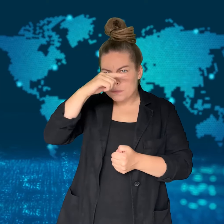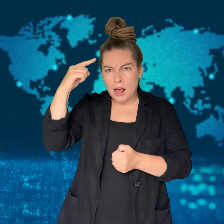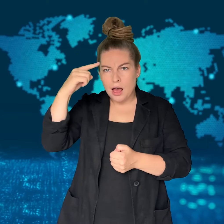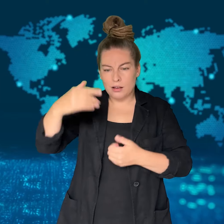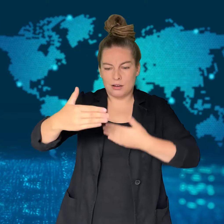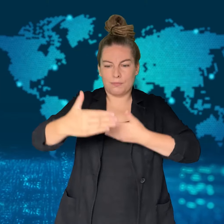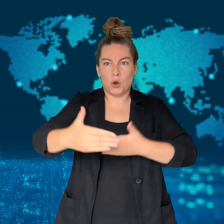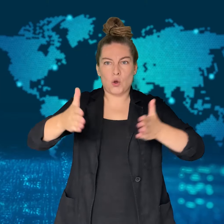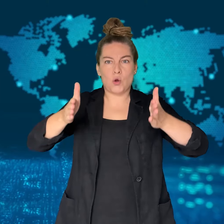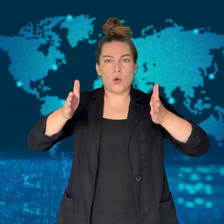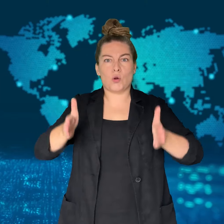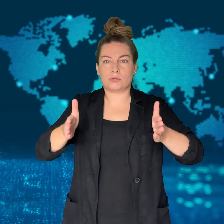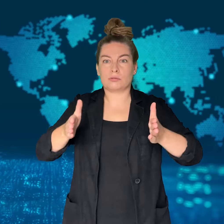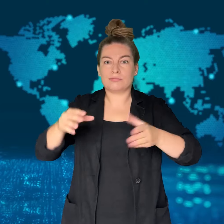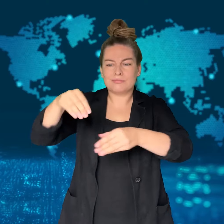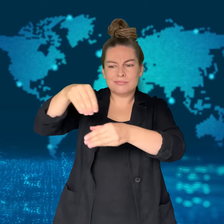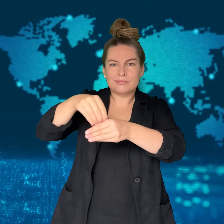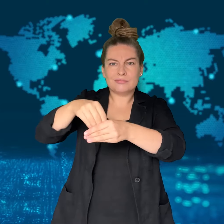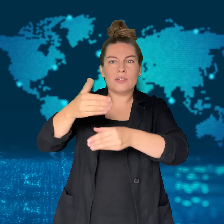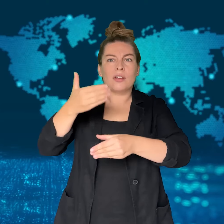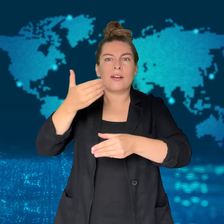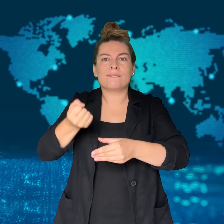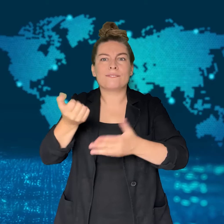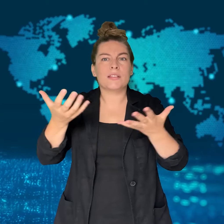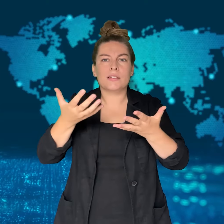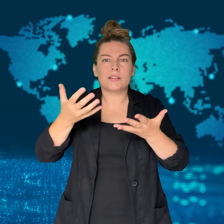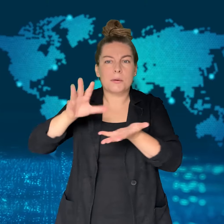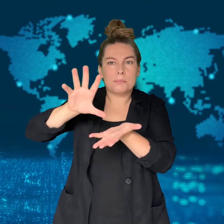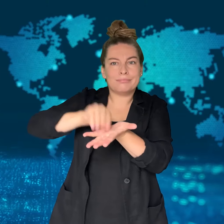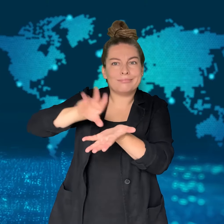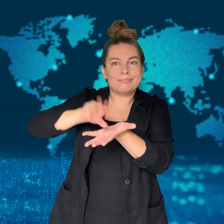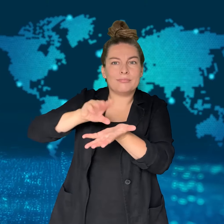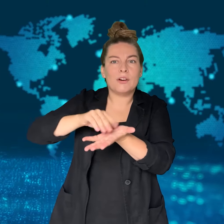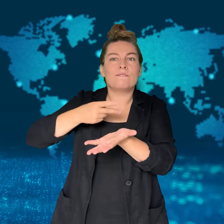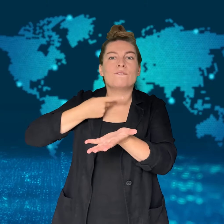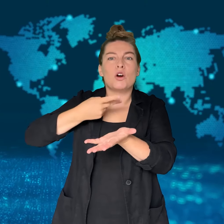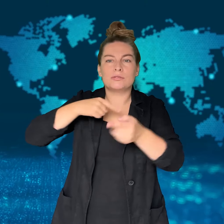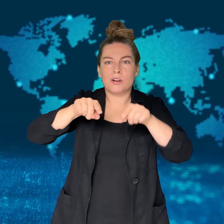but investigators have recovered the plane's black box.